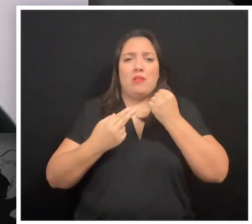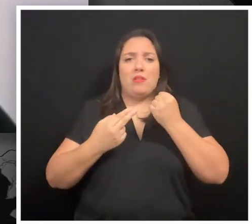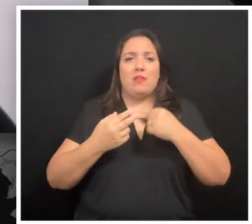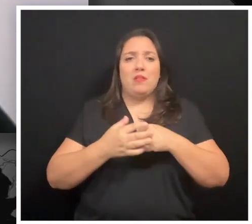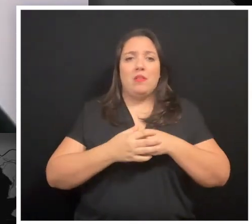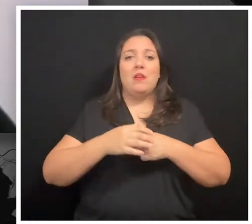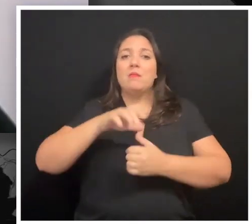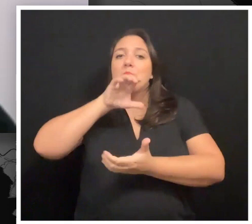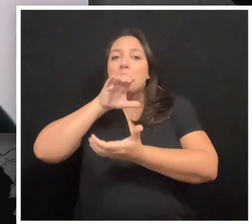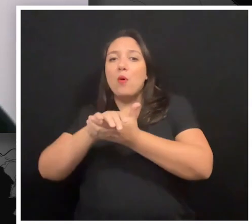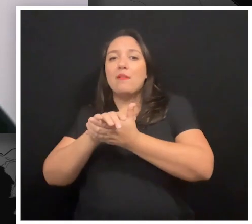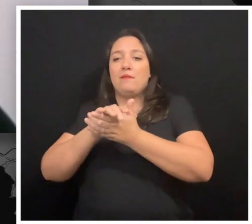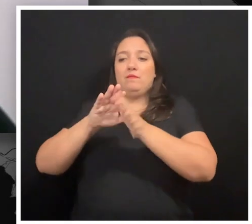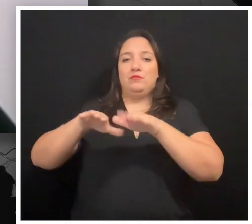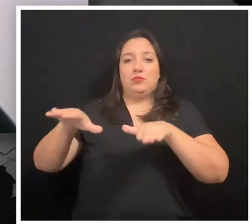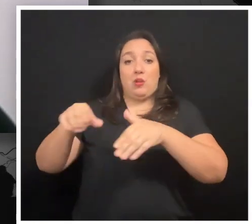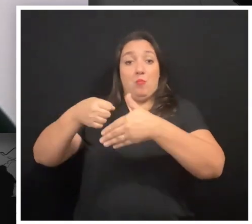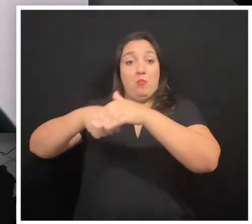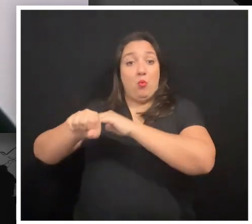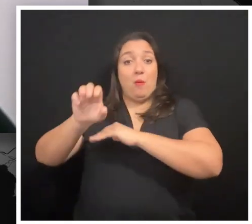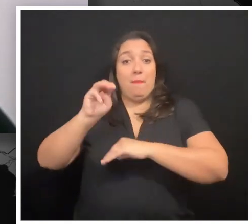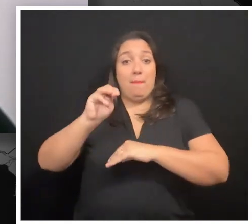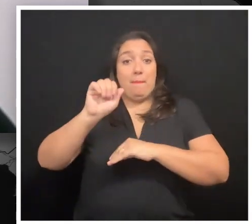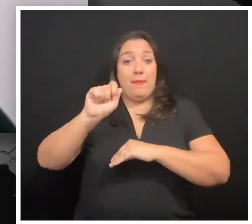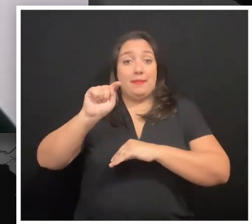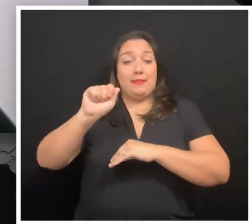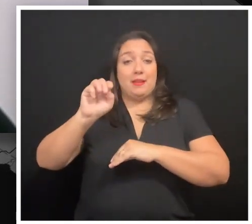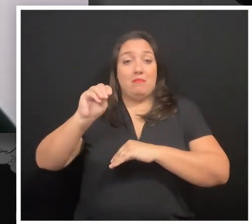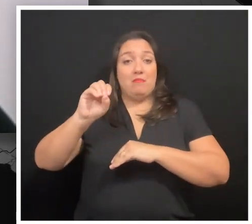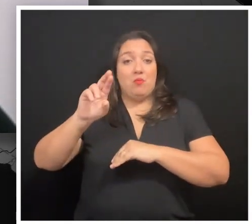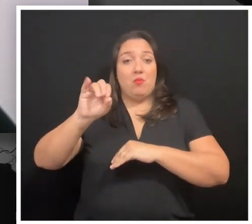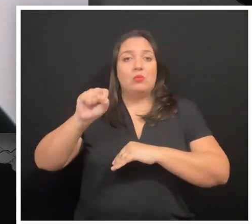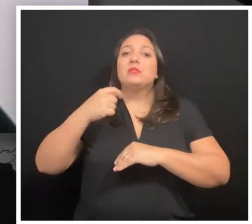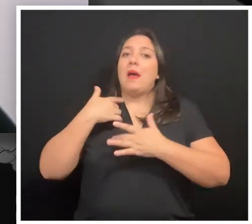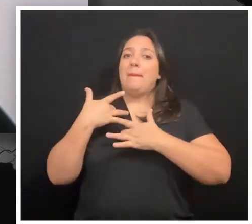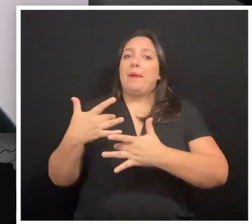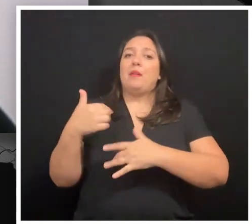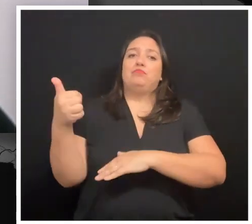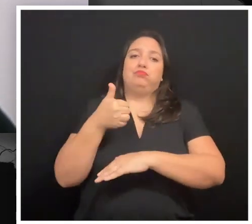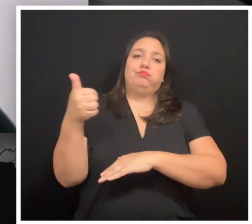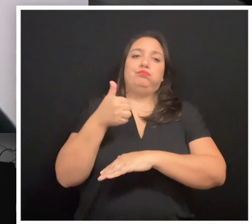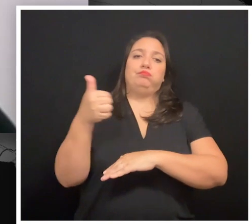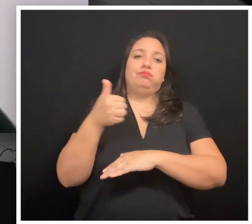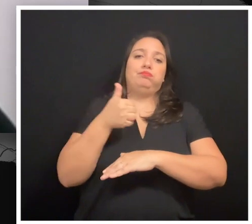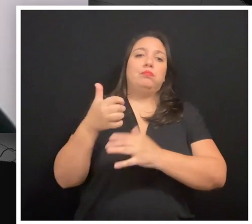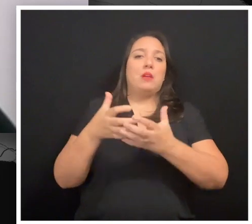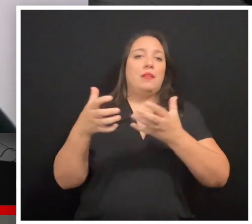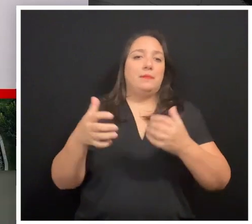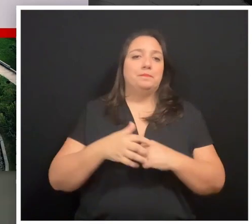My wife and child were born in Matamoros, and I go and come back quite frequently.